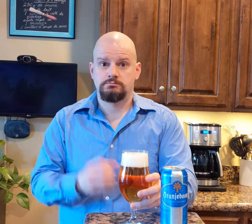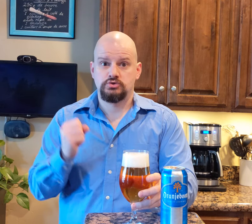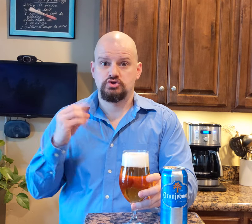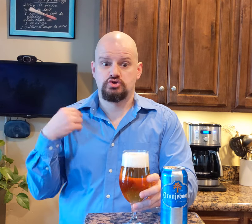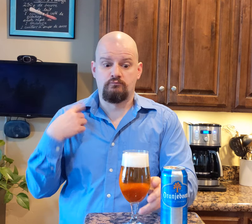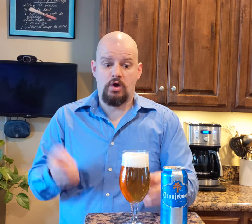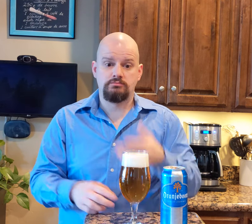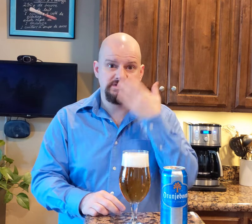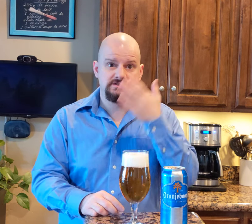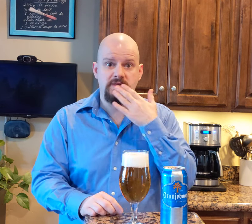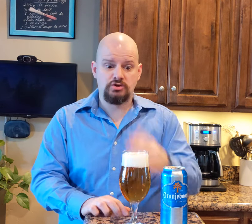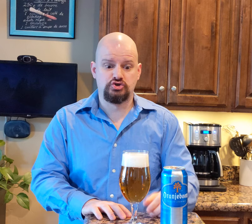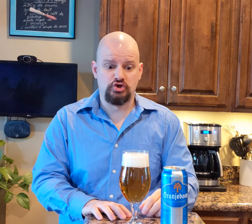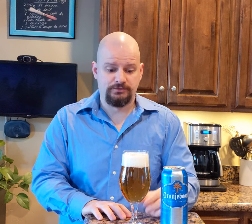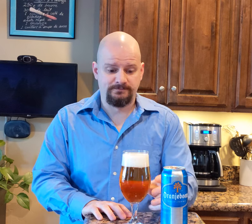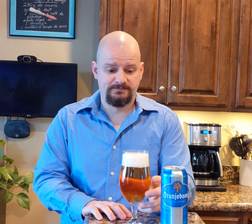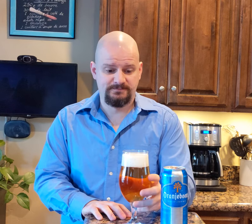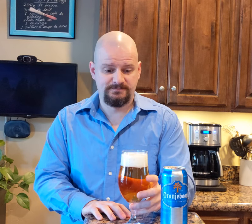So far it smells good.